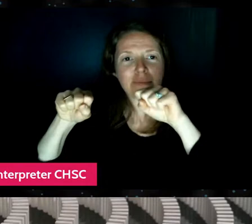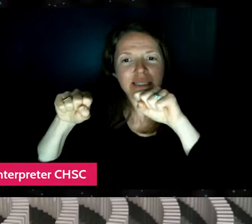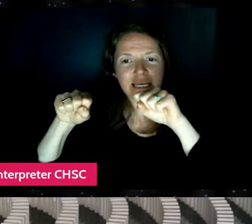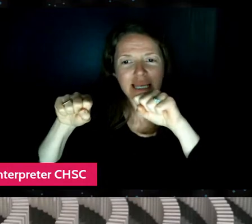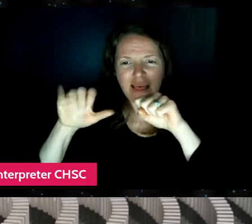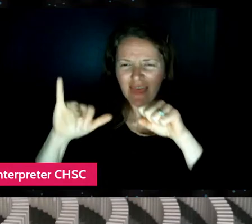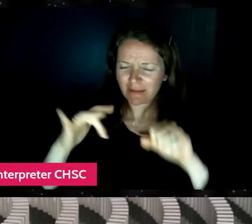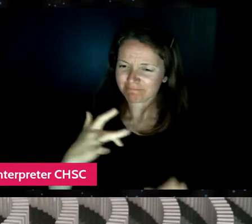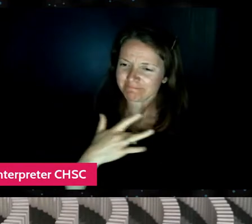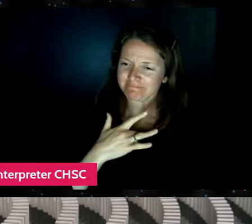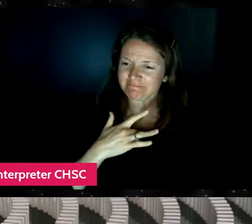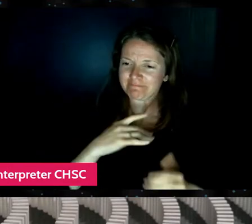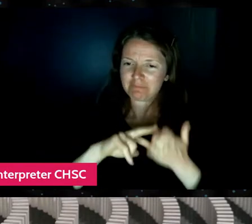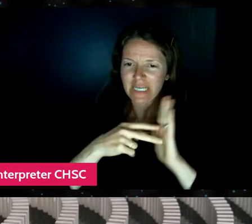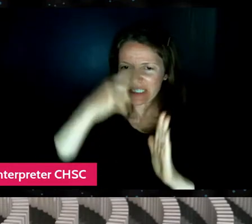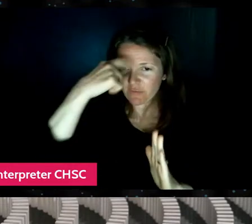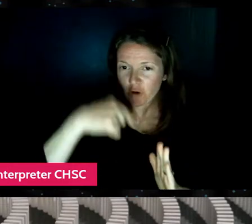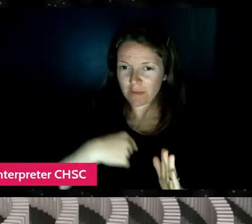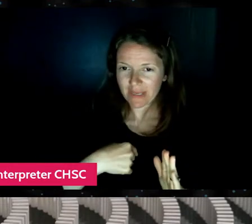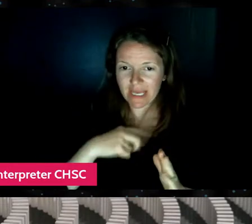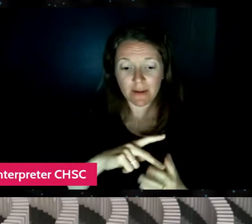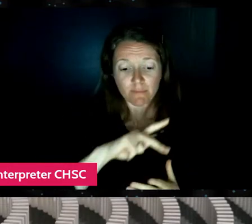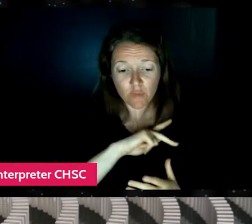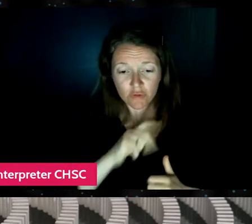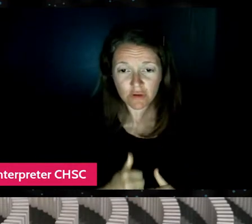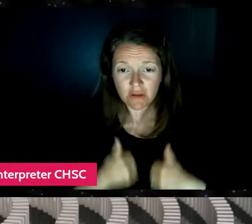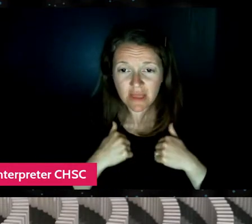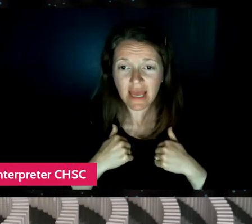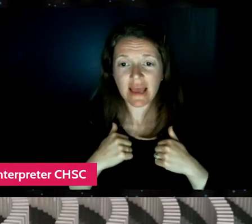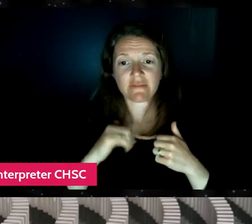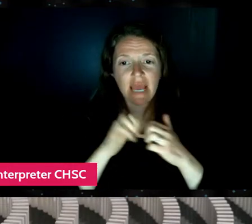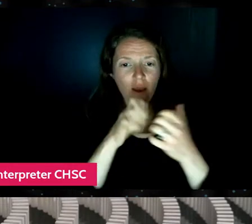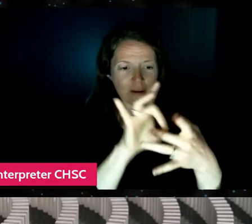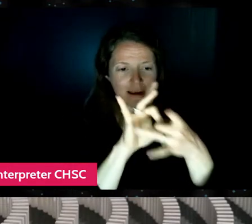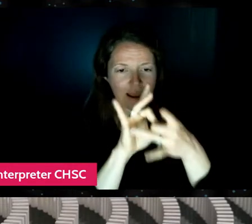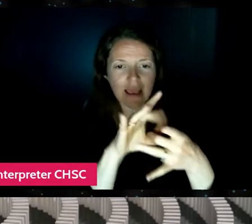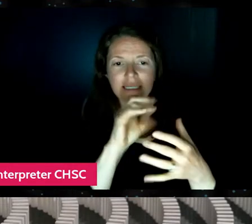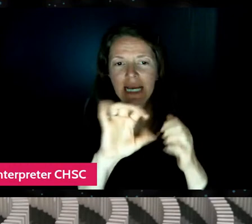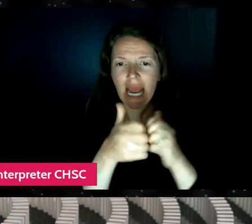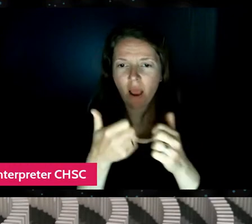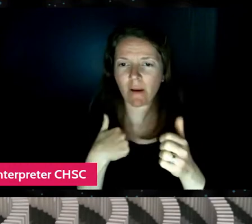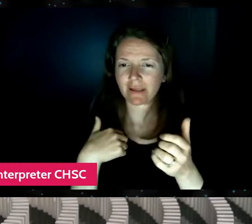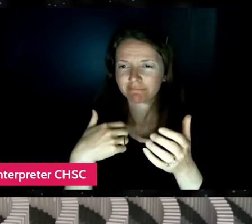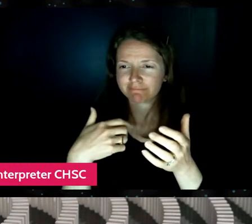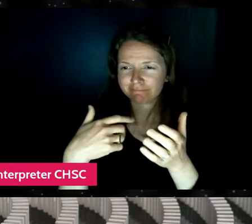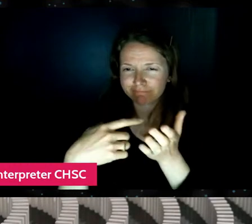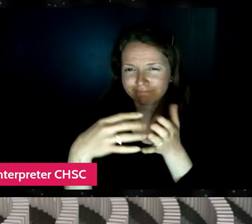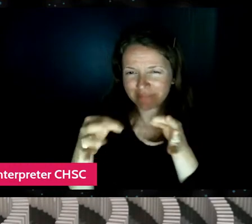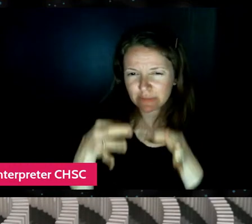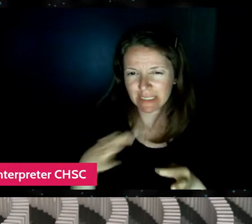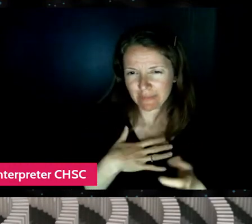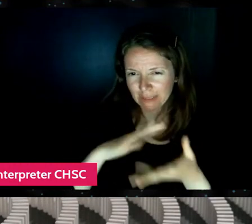in a personal sense as well as with others and how I'm able to talk about it. So I think it's definitely brought me back